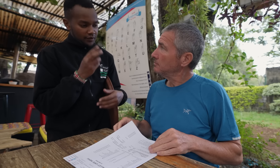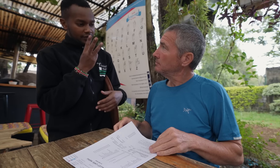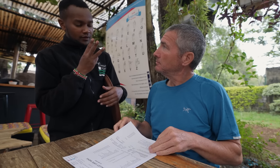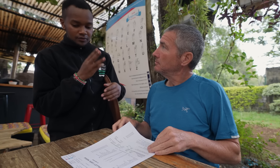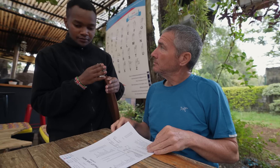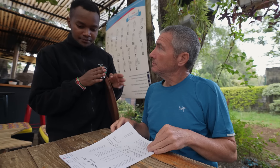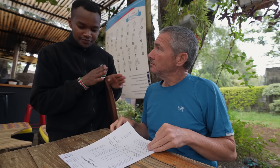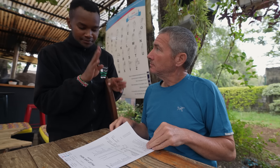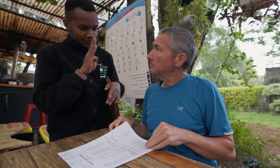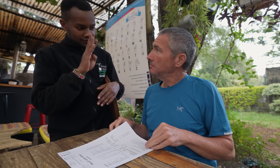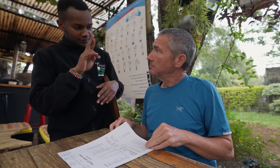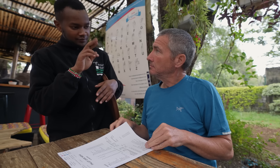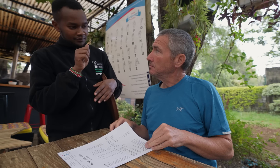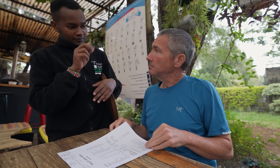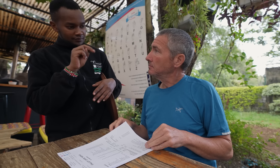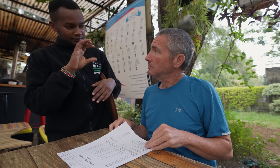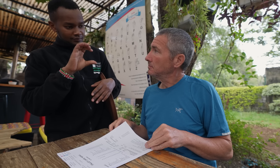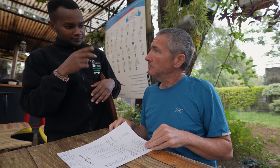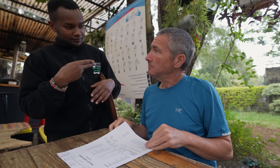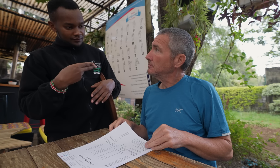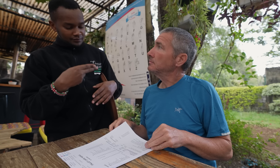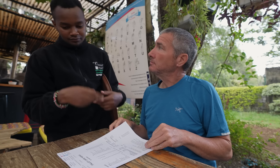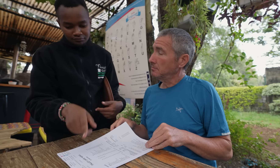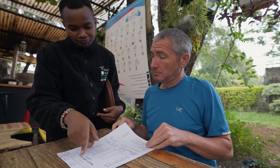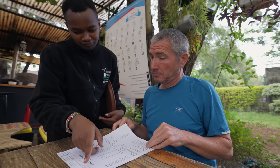There are three locations: